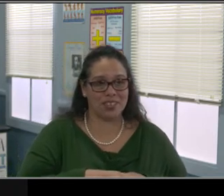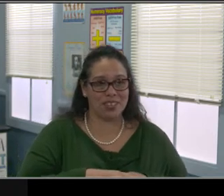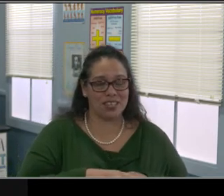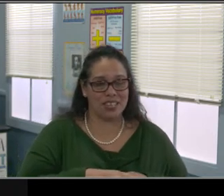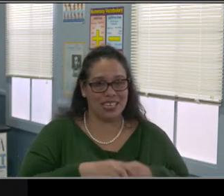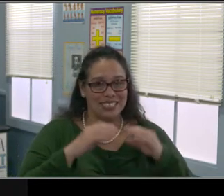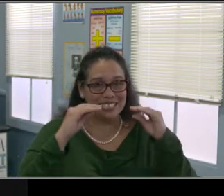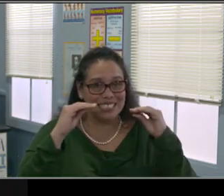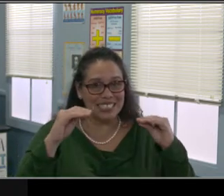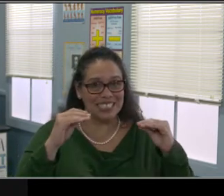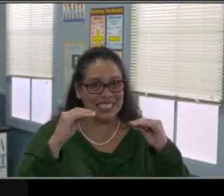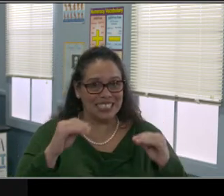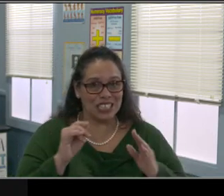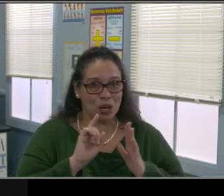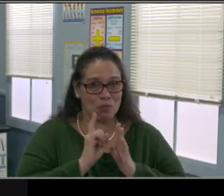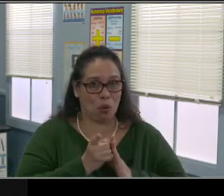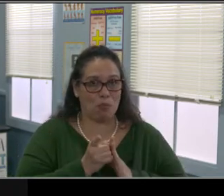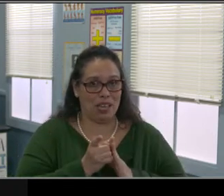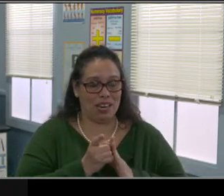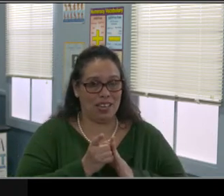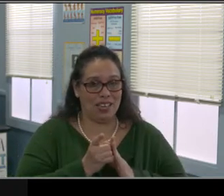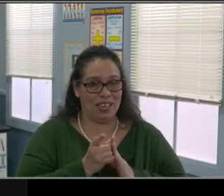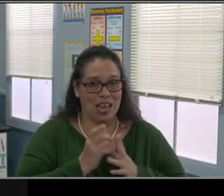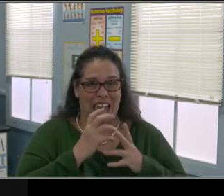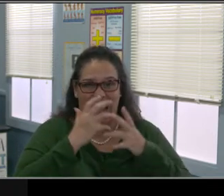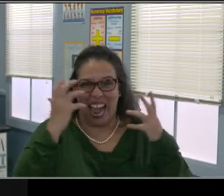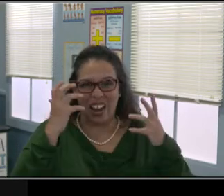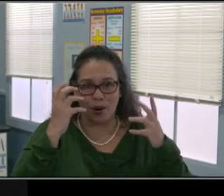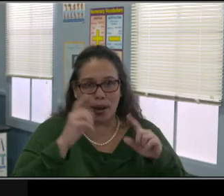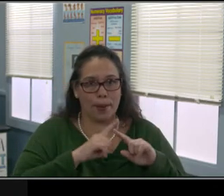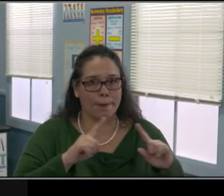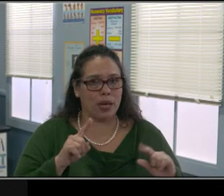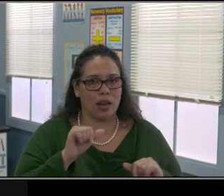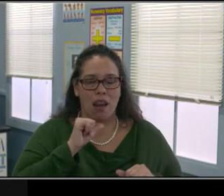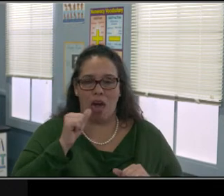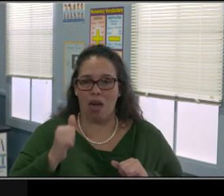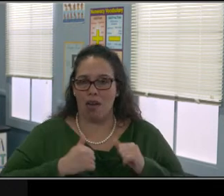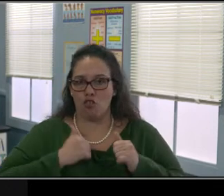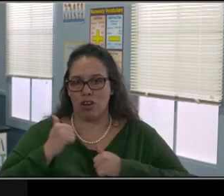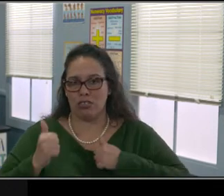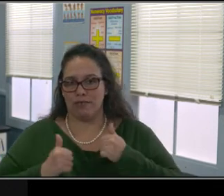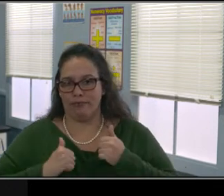We're gonna talk about what setting limits mean. It's not just punishment.